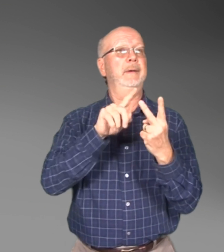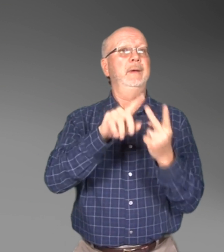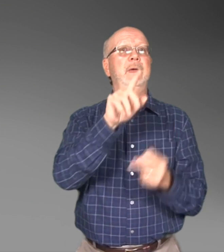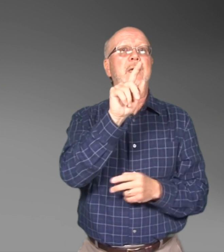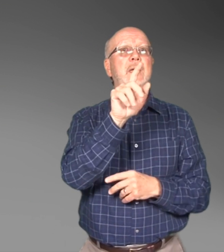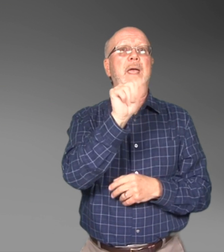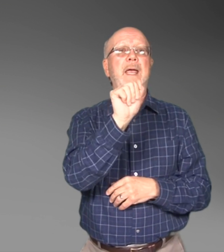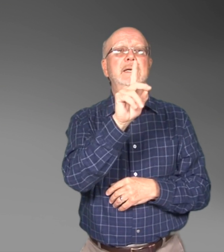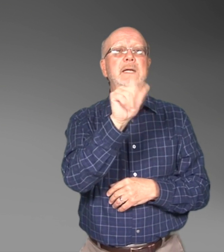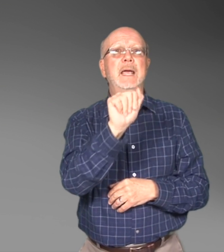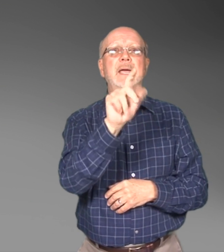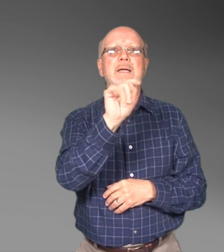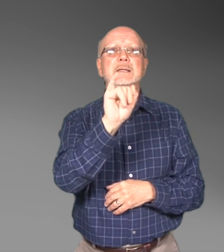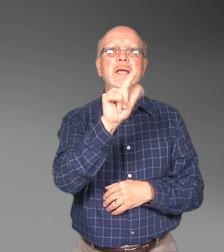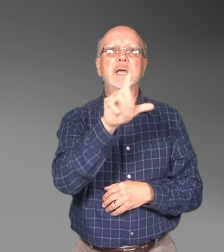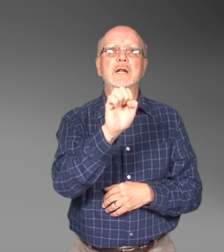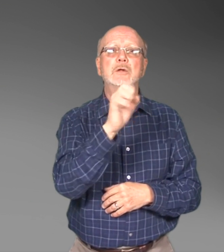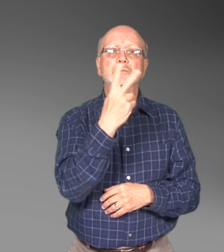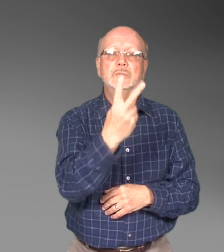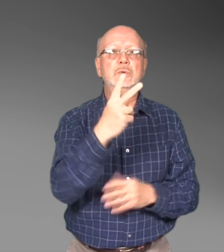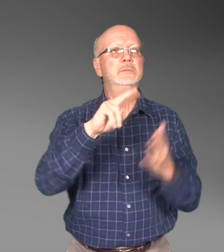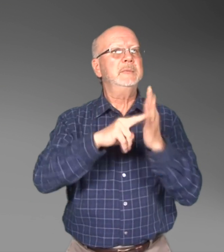They must provide reasonable accommodations.